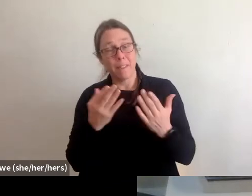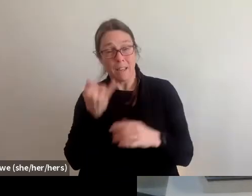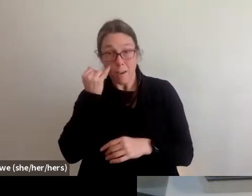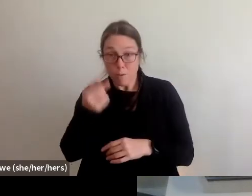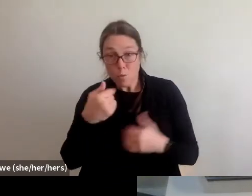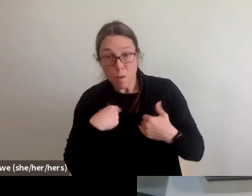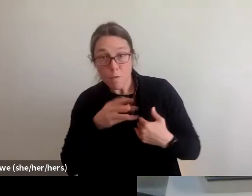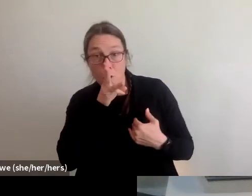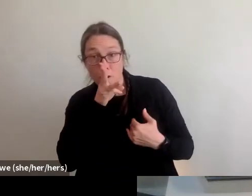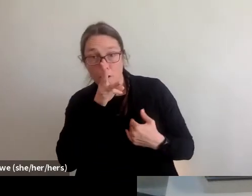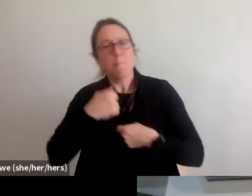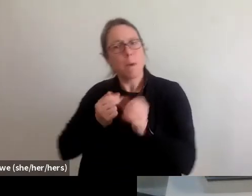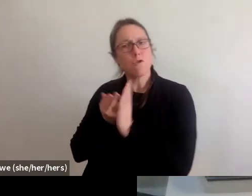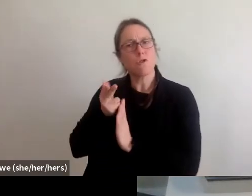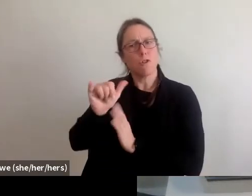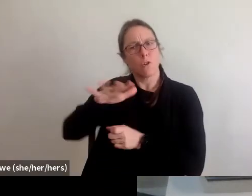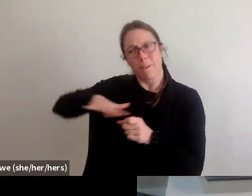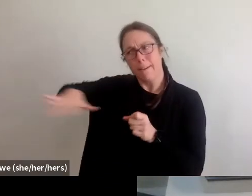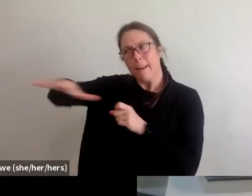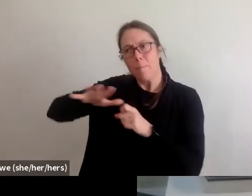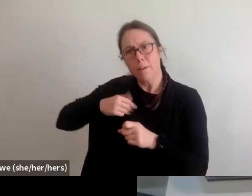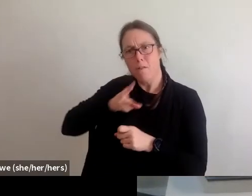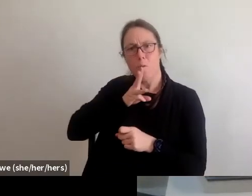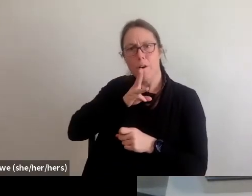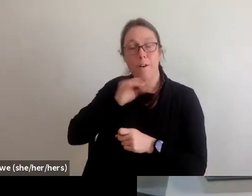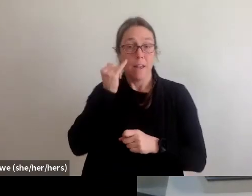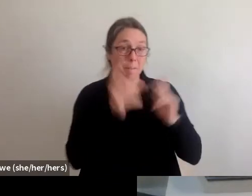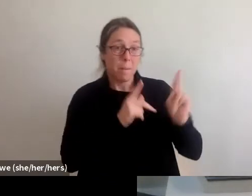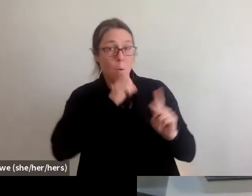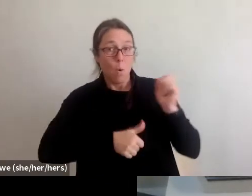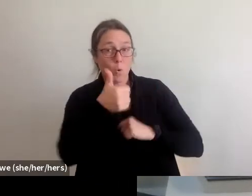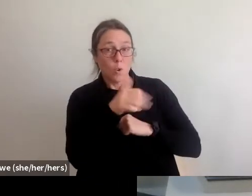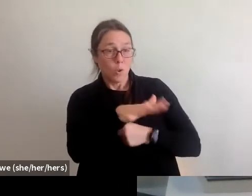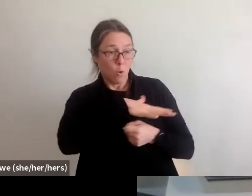if you know that there are older folks on your block or folks living with disabilities that need